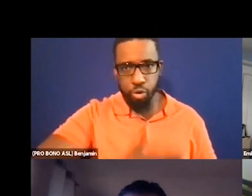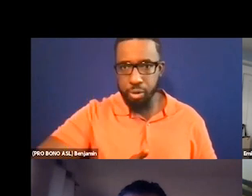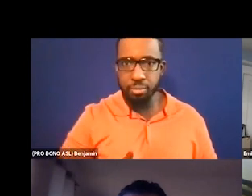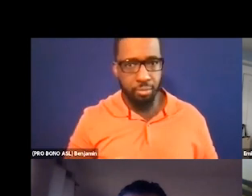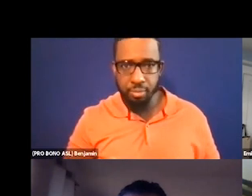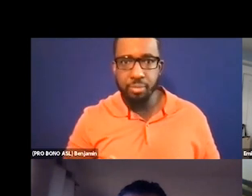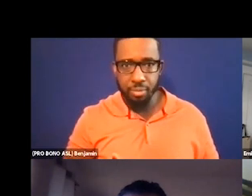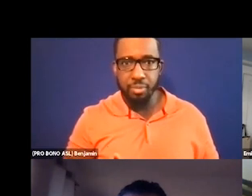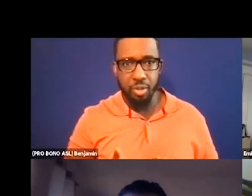description.